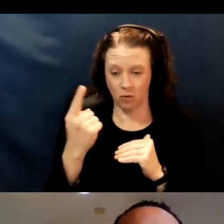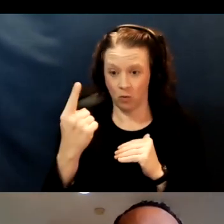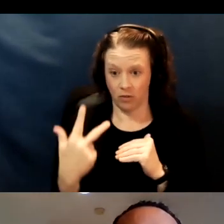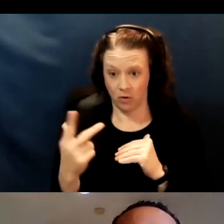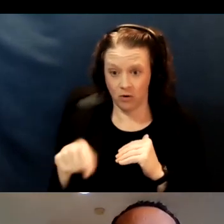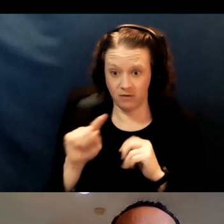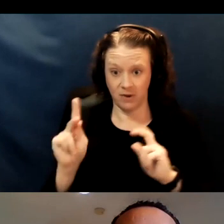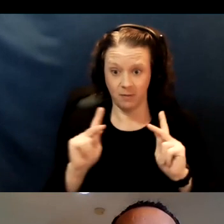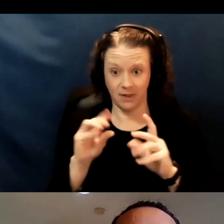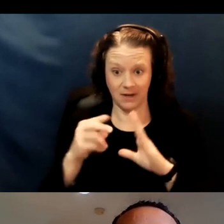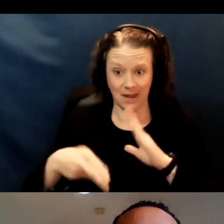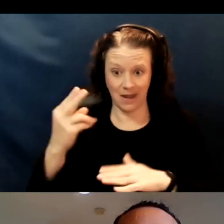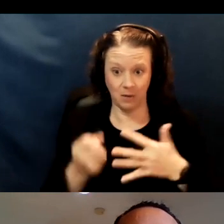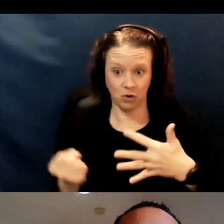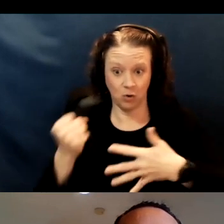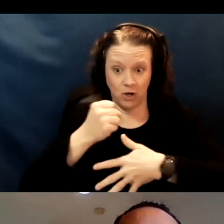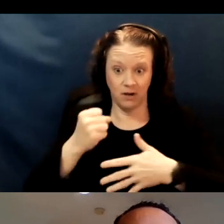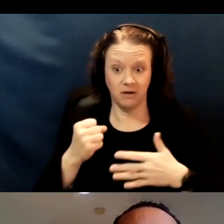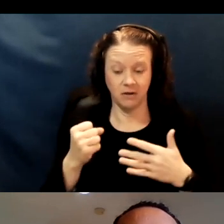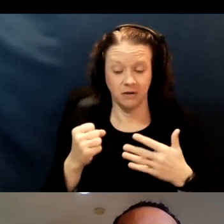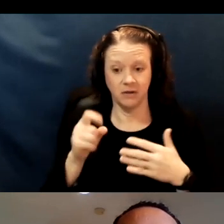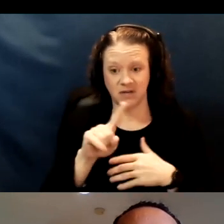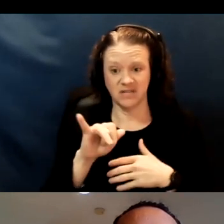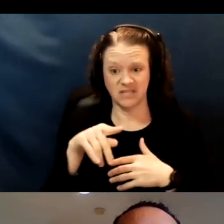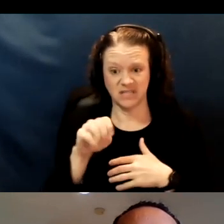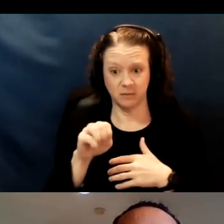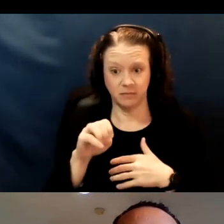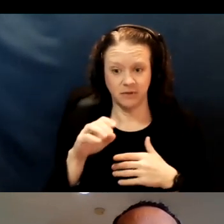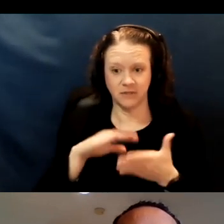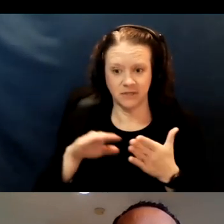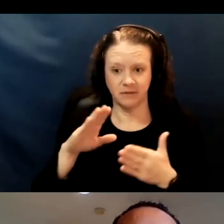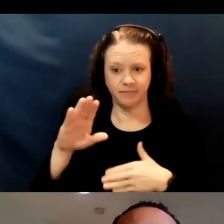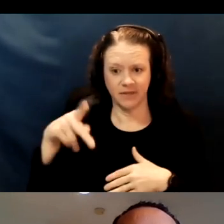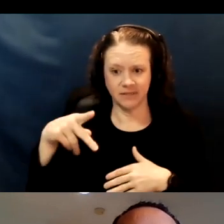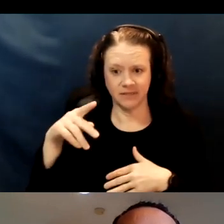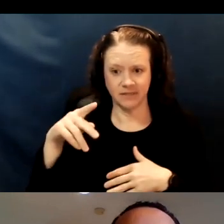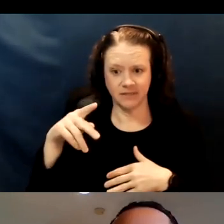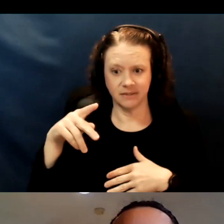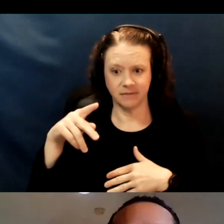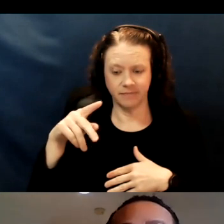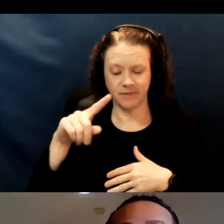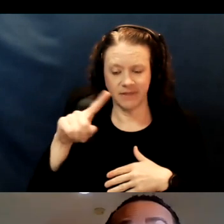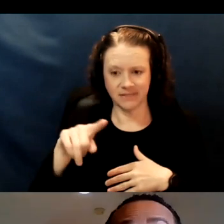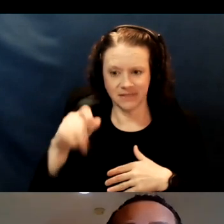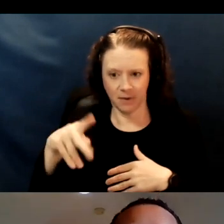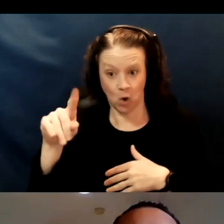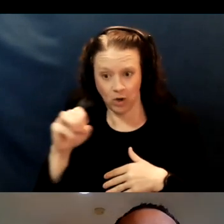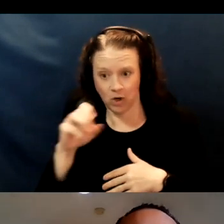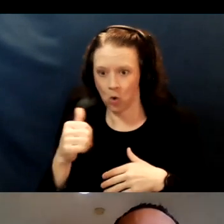of people in our high priority zip codes do not have broadband internet access, and may not even have cell phones